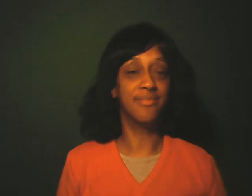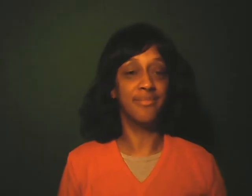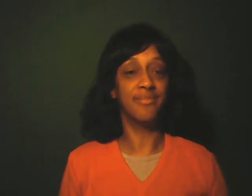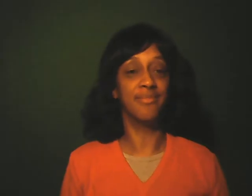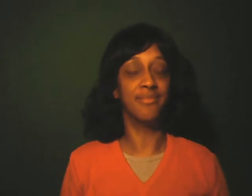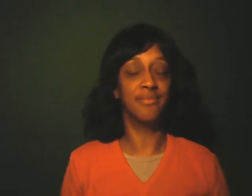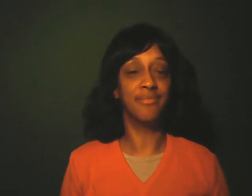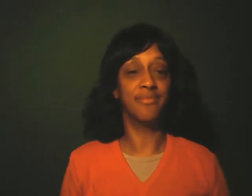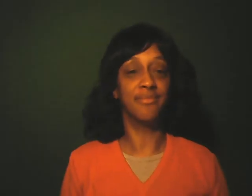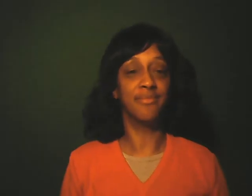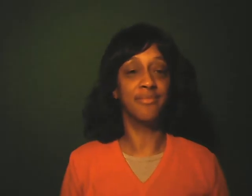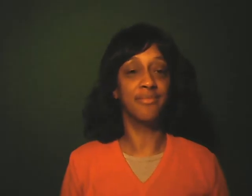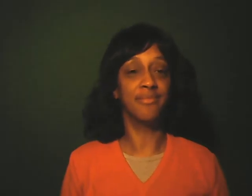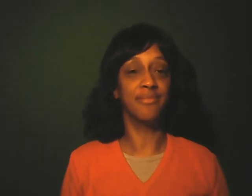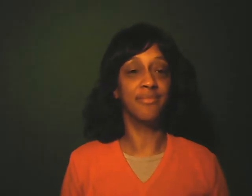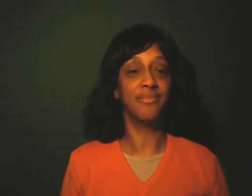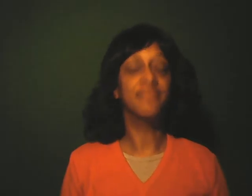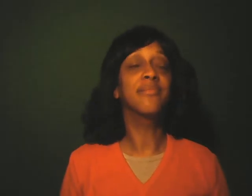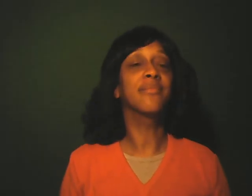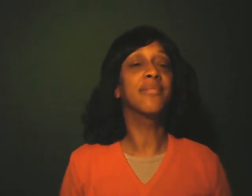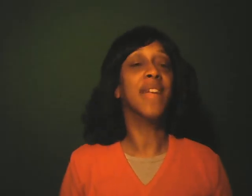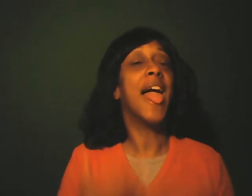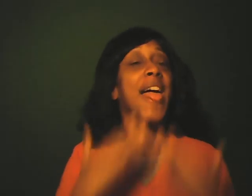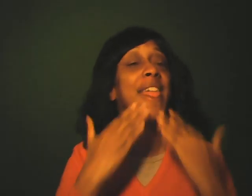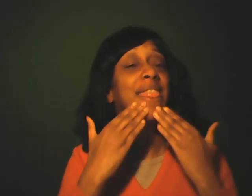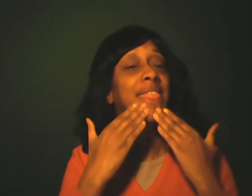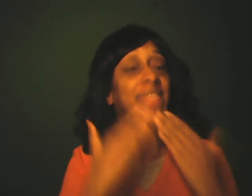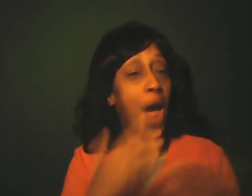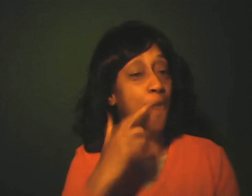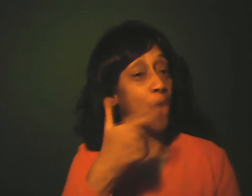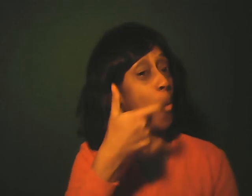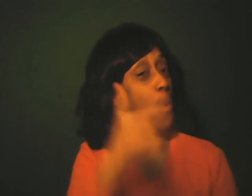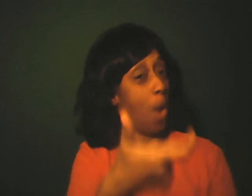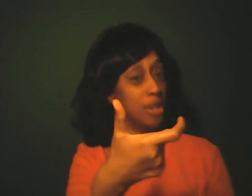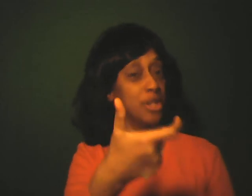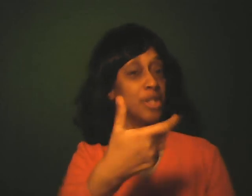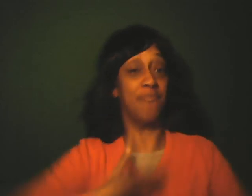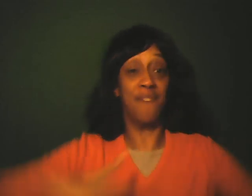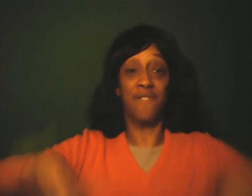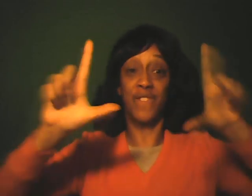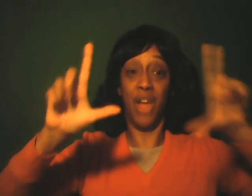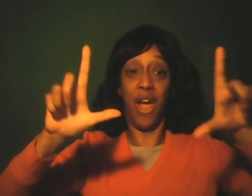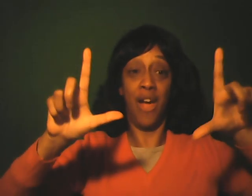Thank you for watching my vlog!